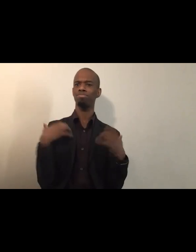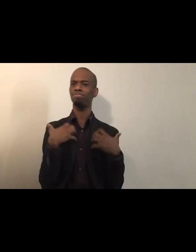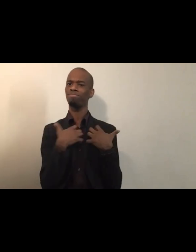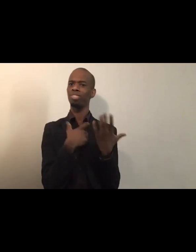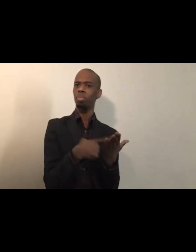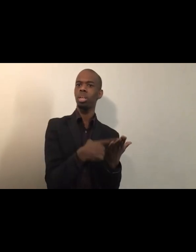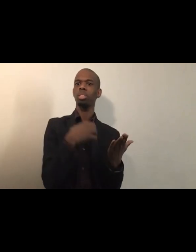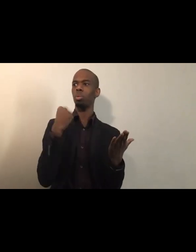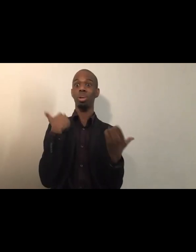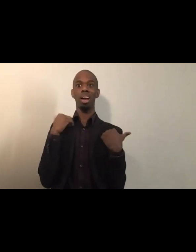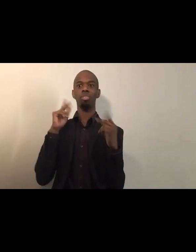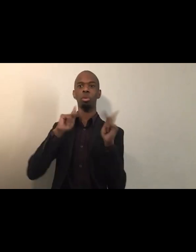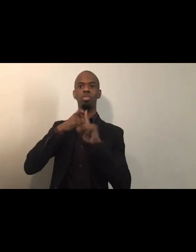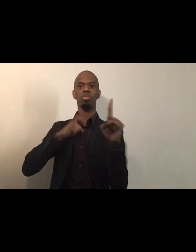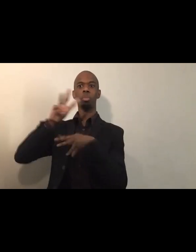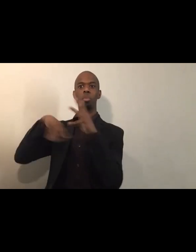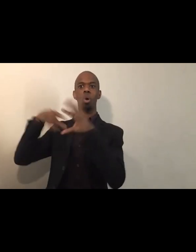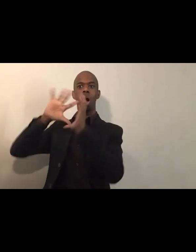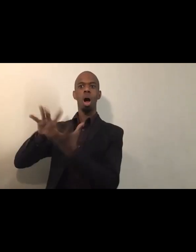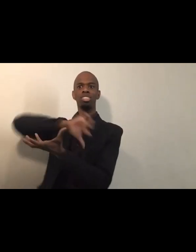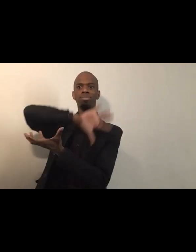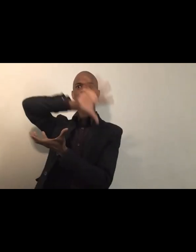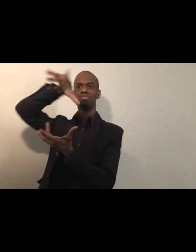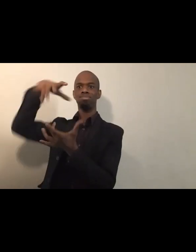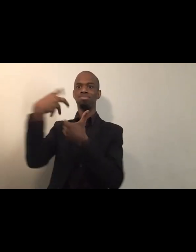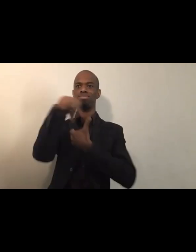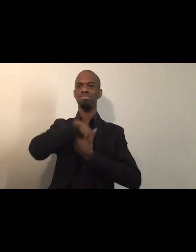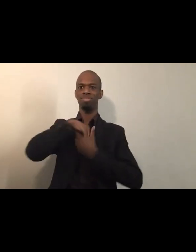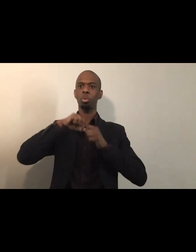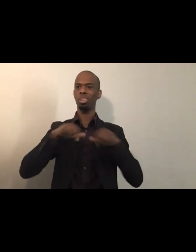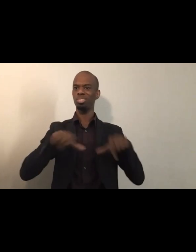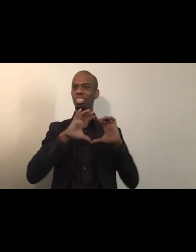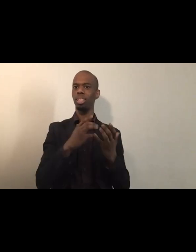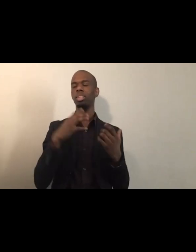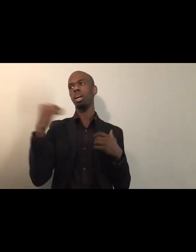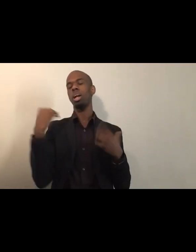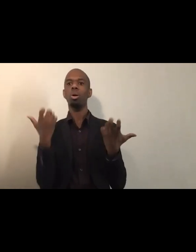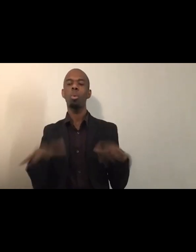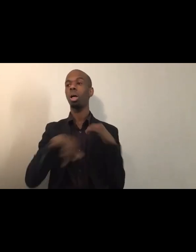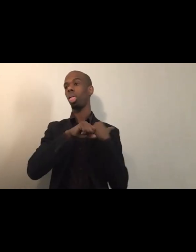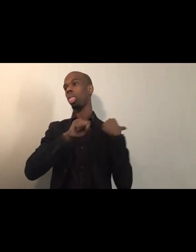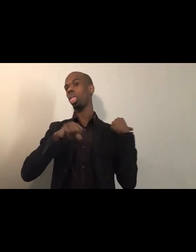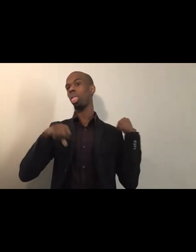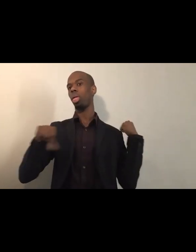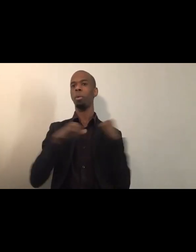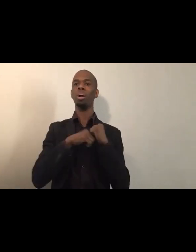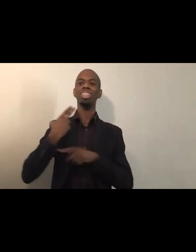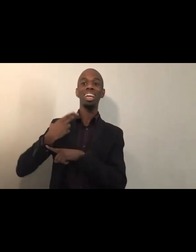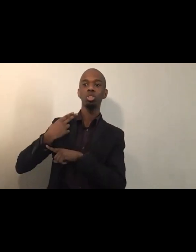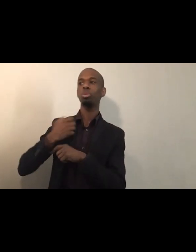I don't wanna beleaguer this too long, with kind of that history and the kind of technical aspects,